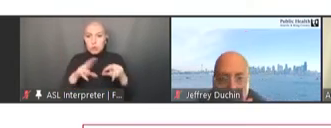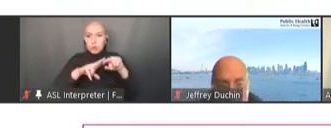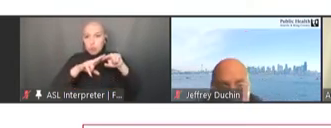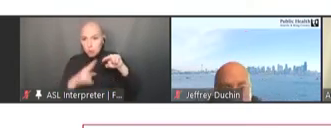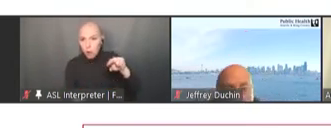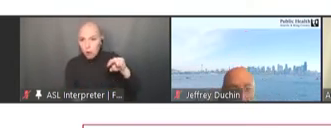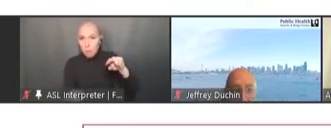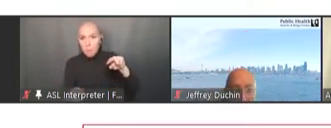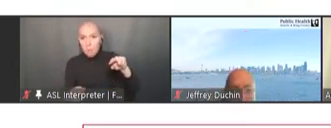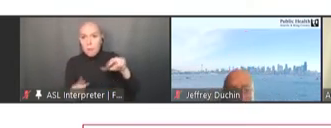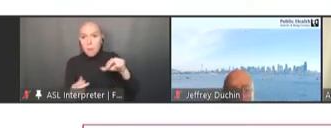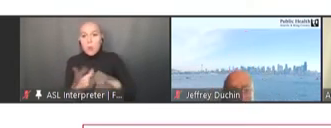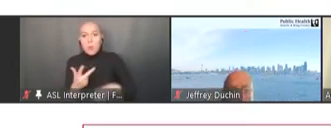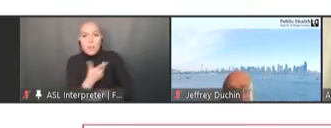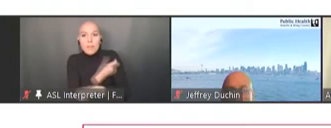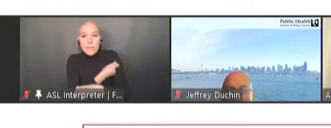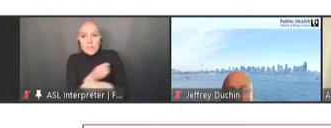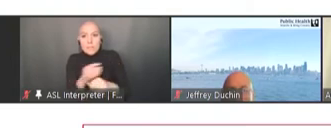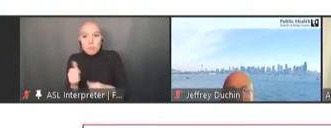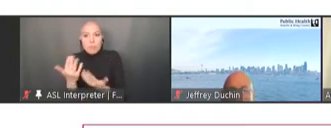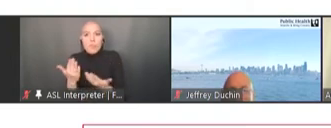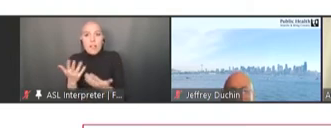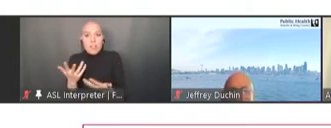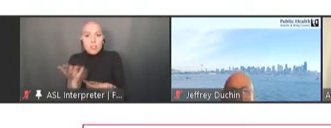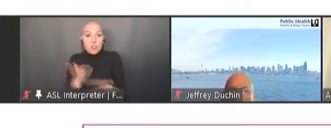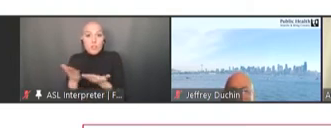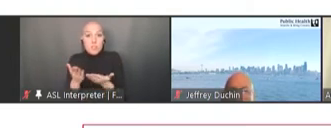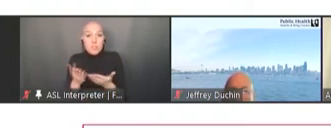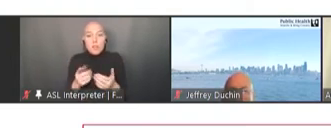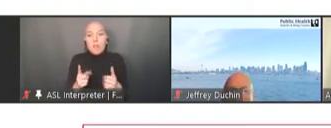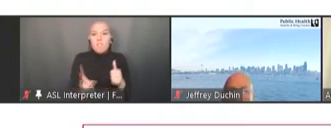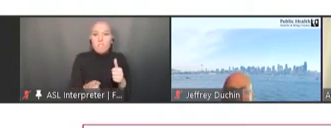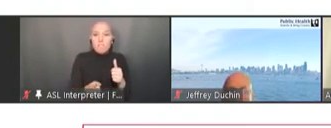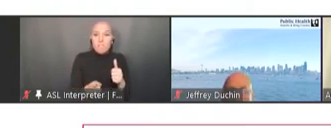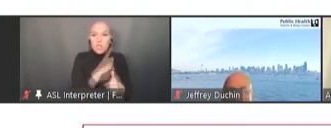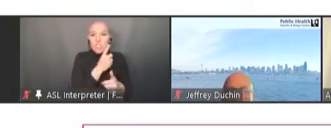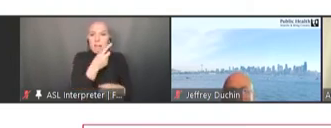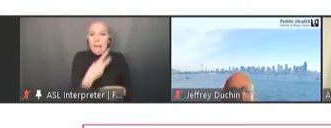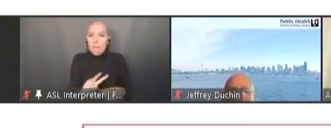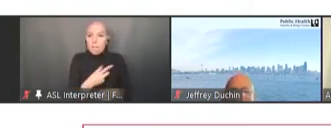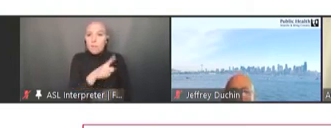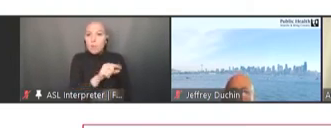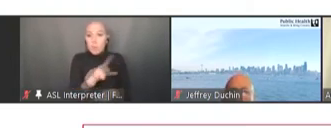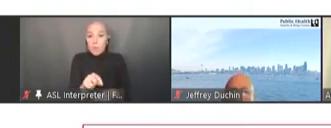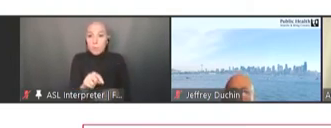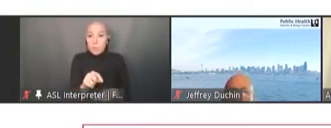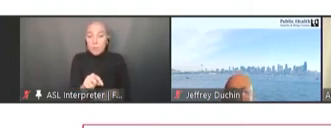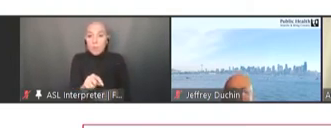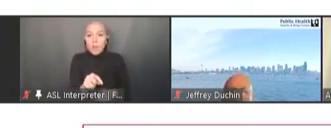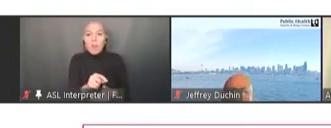during the first half of 2020 and some partial recovery of these services and